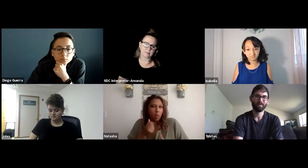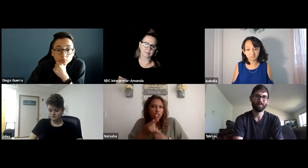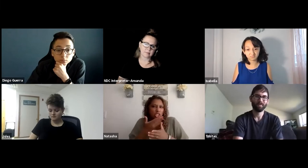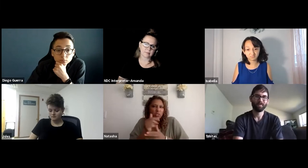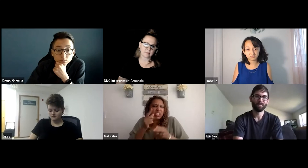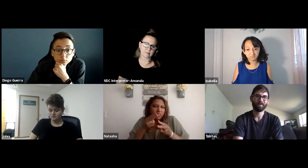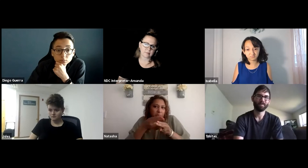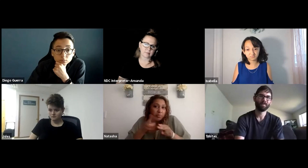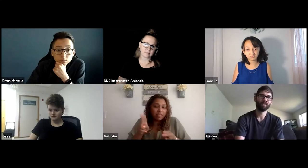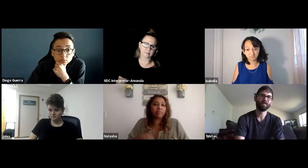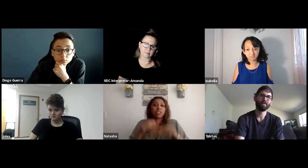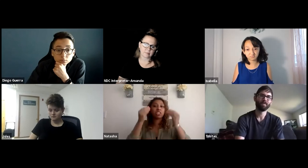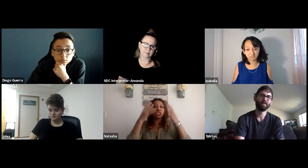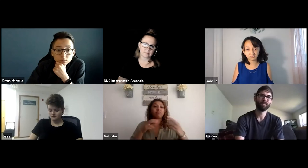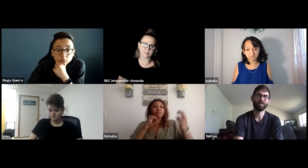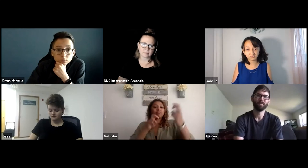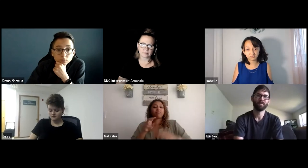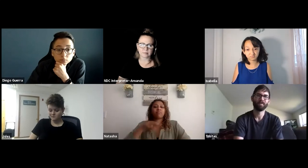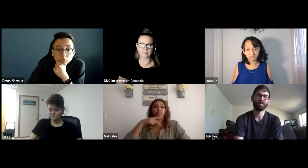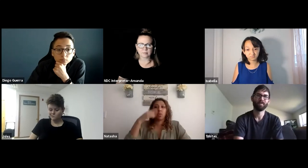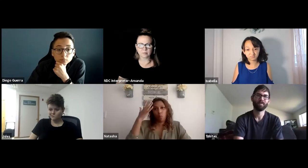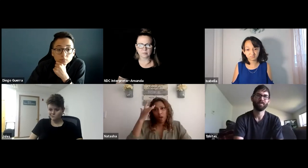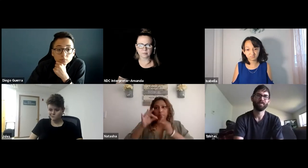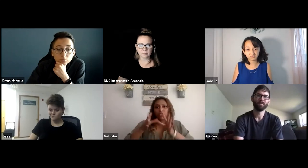And I did have a bad experience that I'll just touch upon briefly.